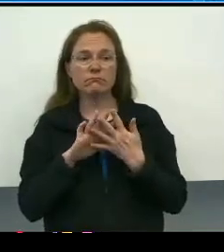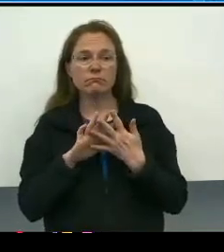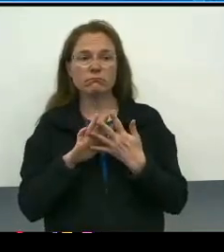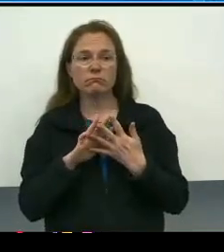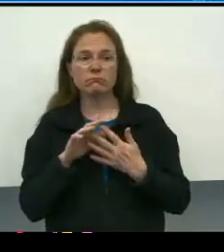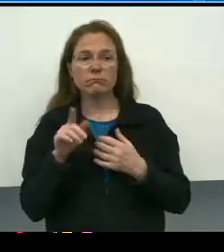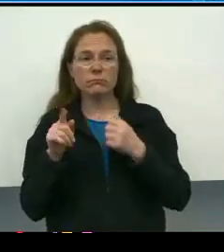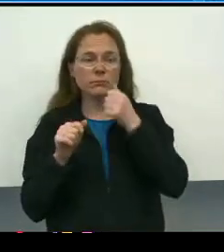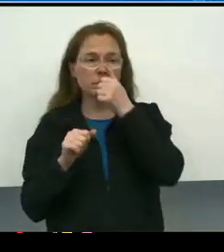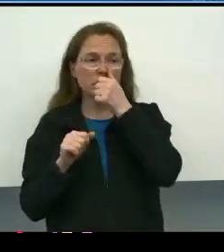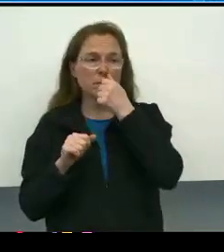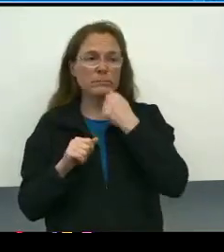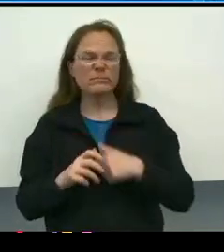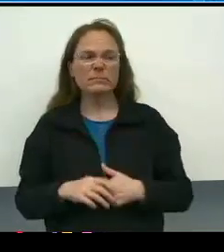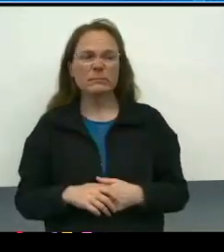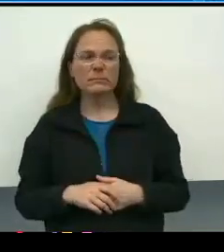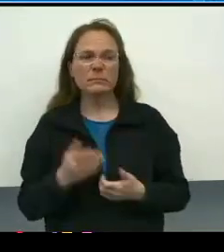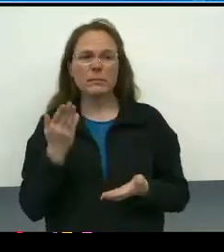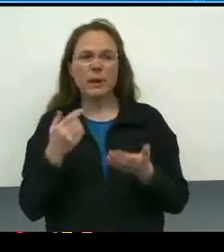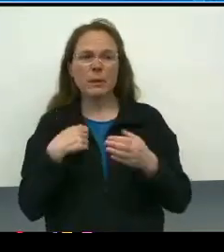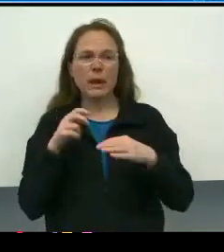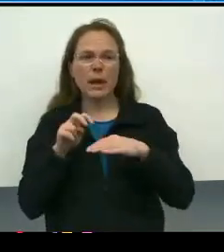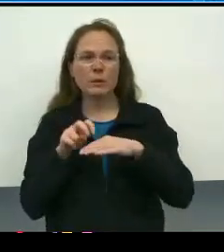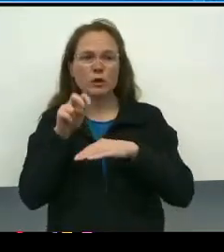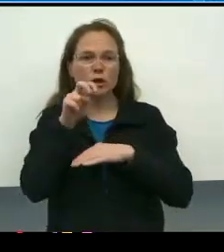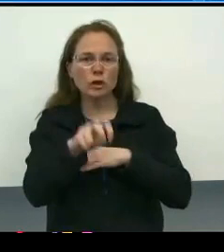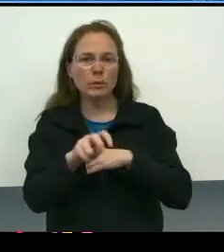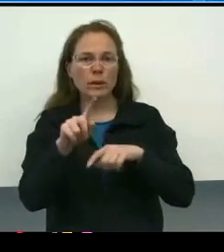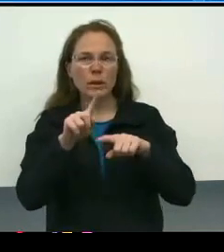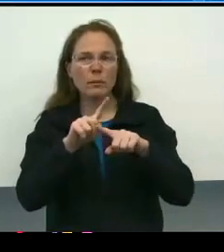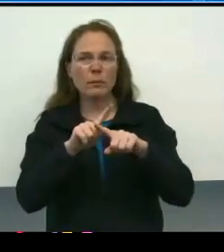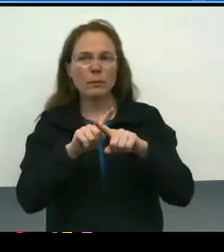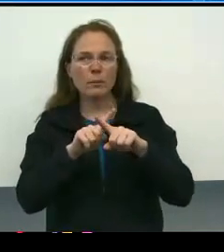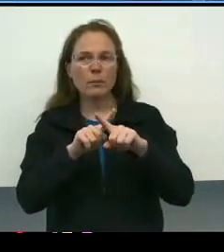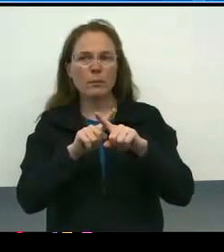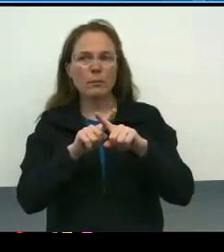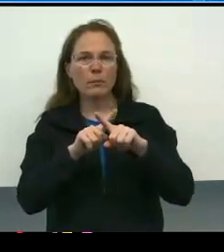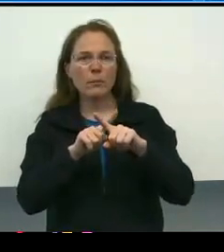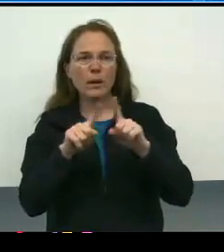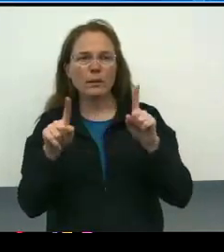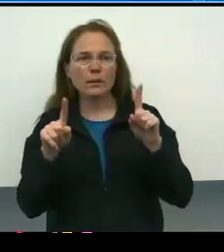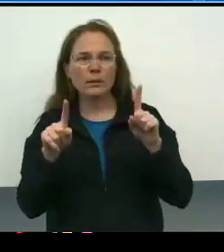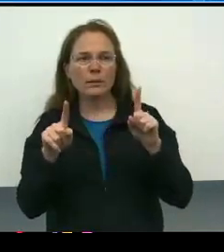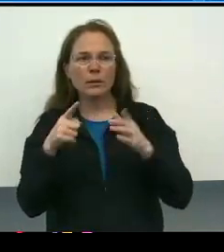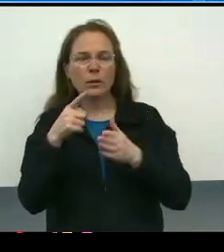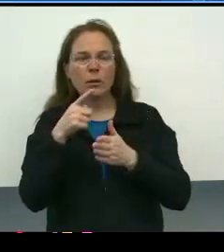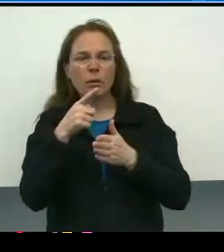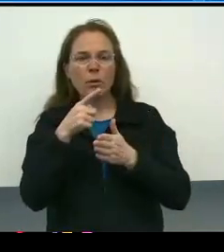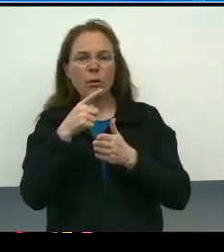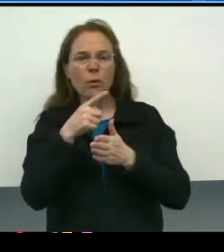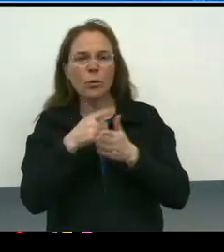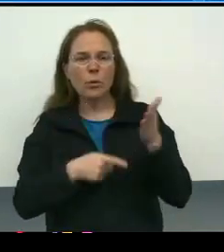[Susan] This may be premature, but what is the mechanism that we're gonna use.